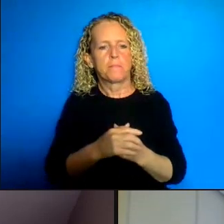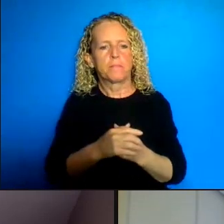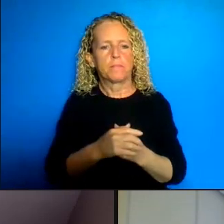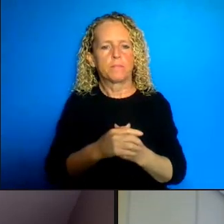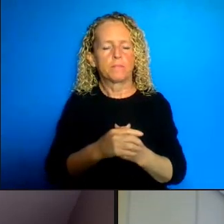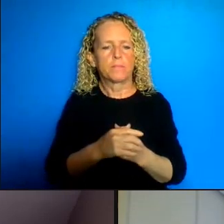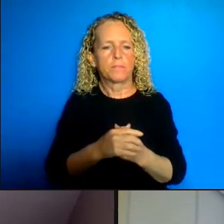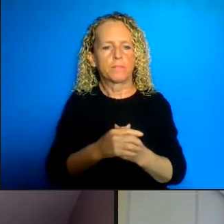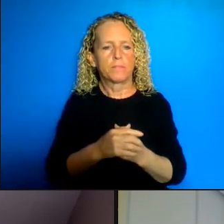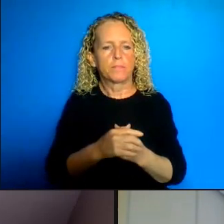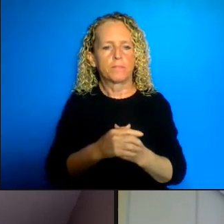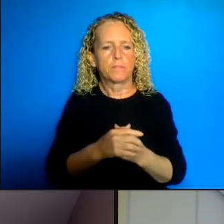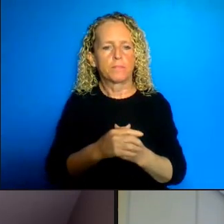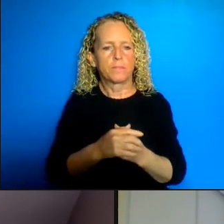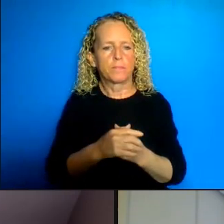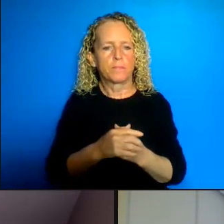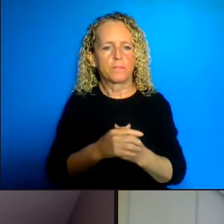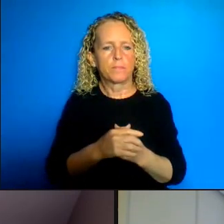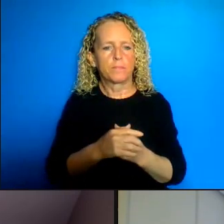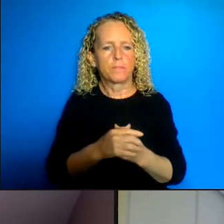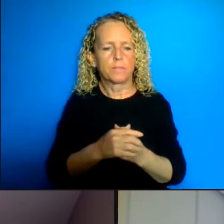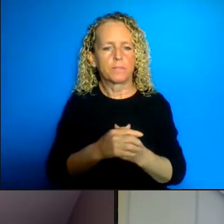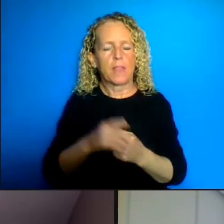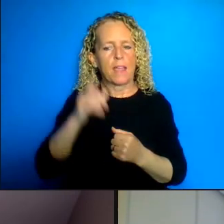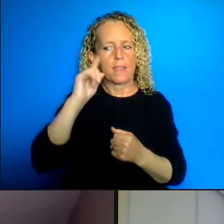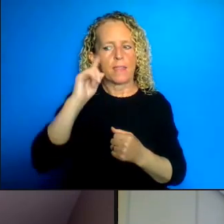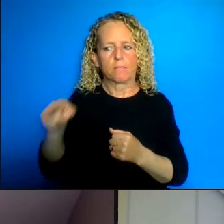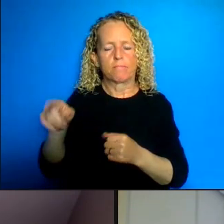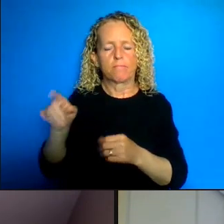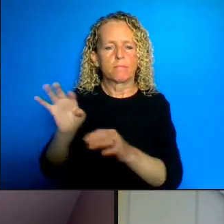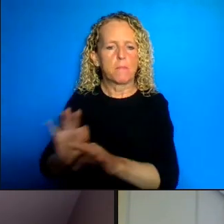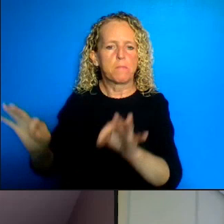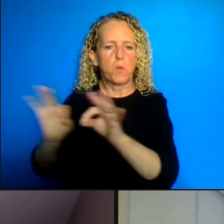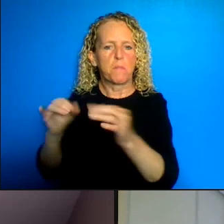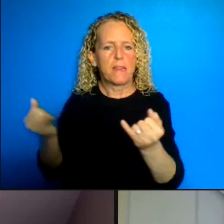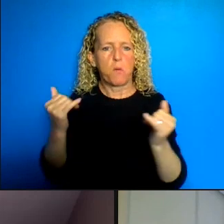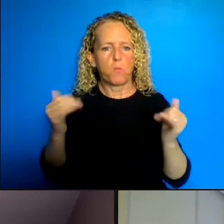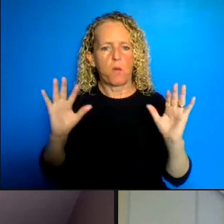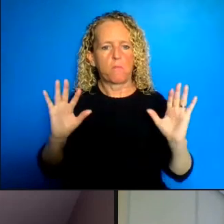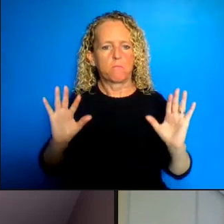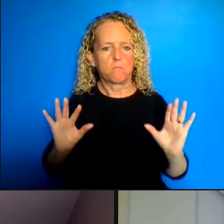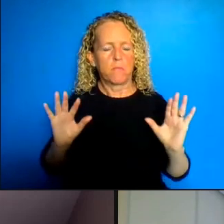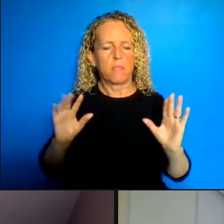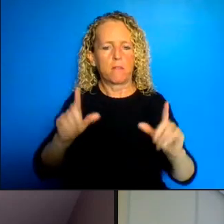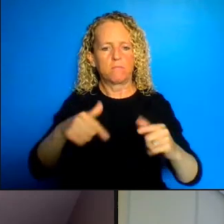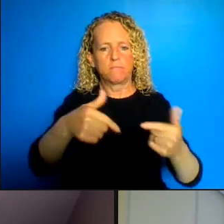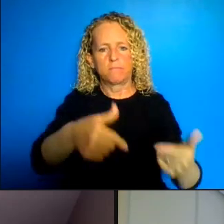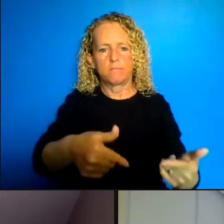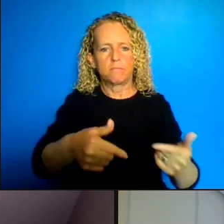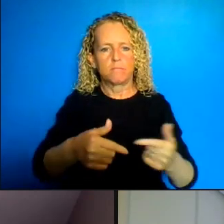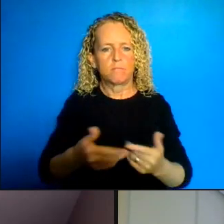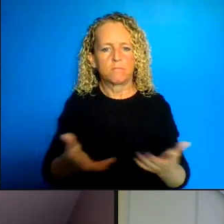important else I'll step back and let Sheila or Adelina sleep now. Do you see the